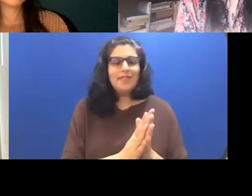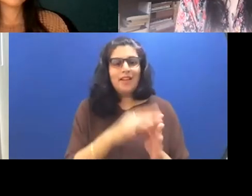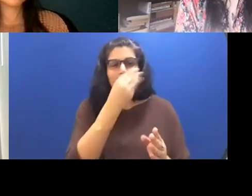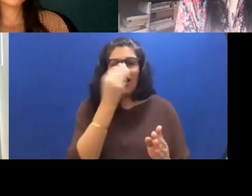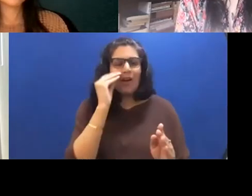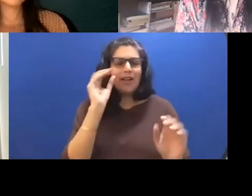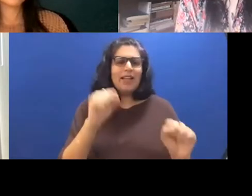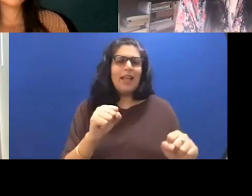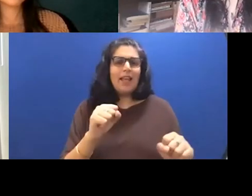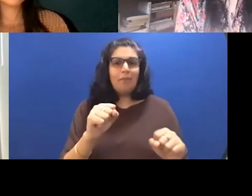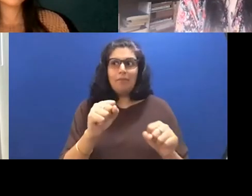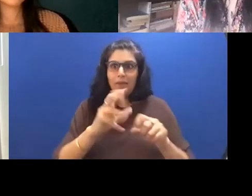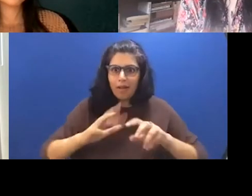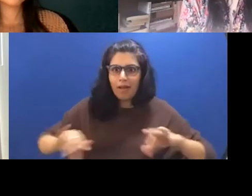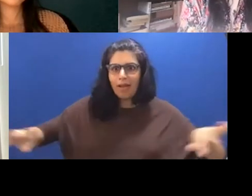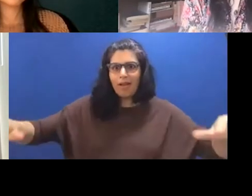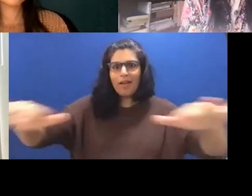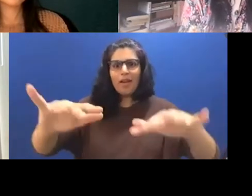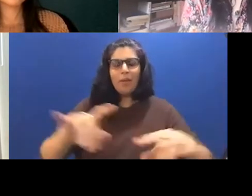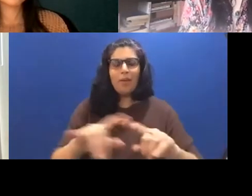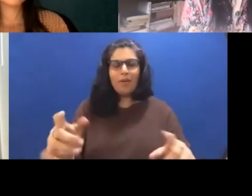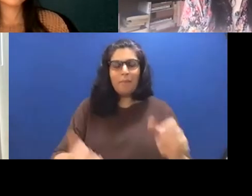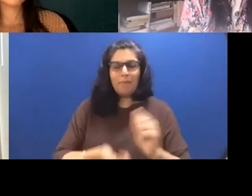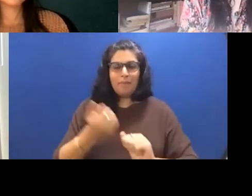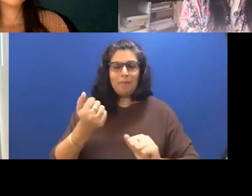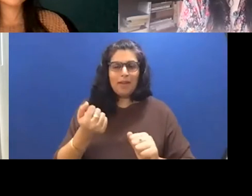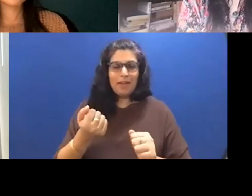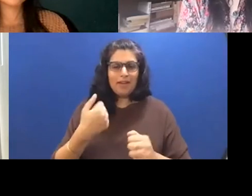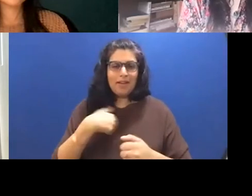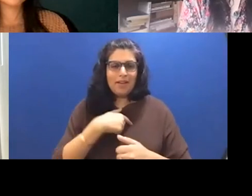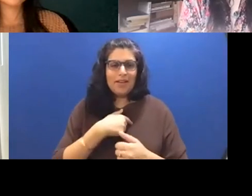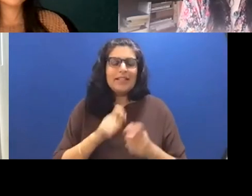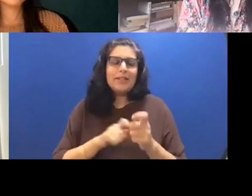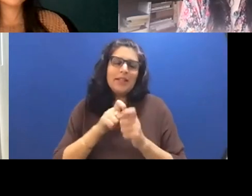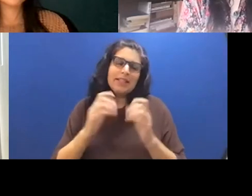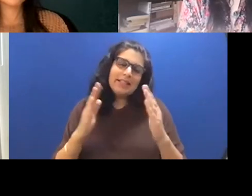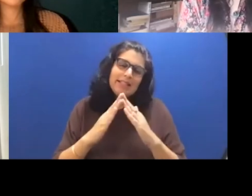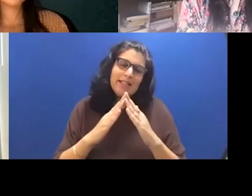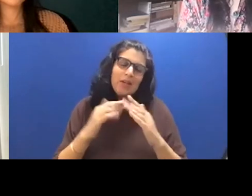be everywhere, but I think so many of us, especially in a city, we experienced flowers,